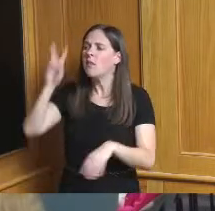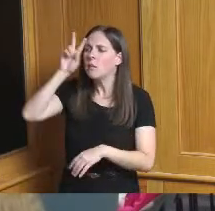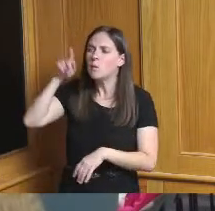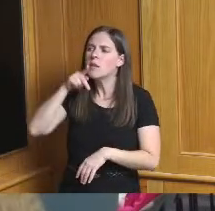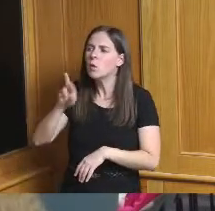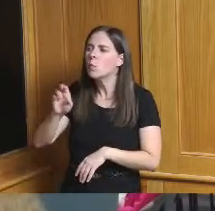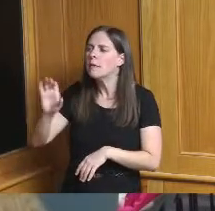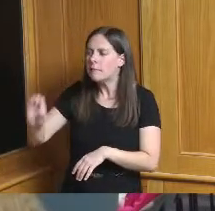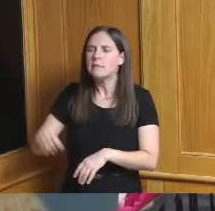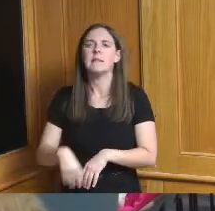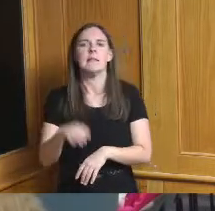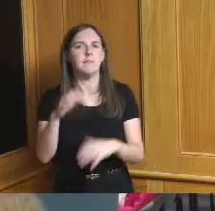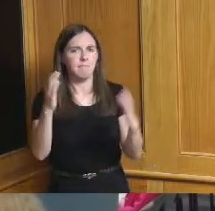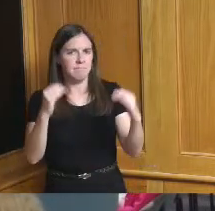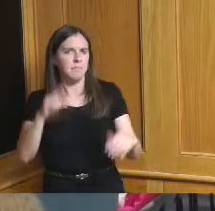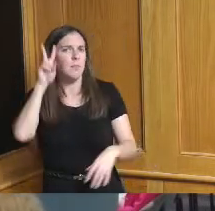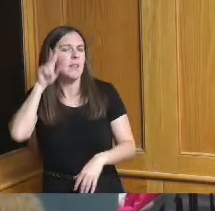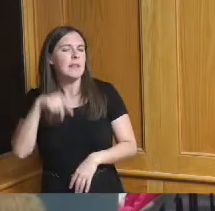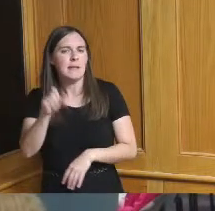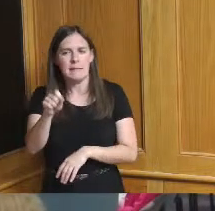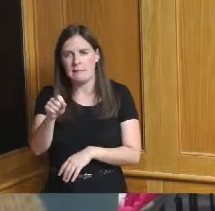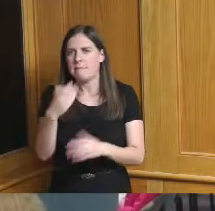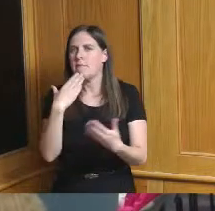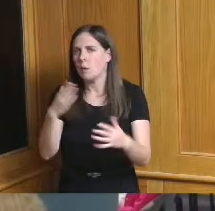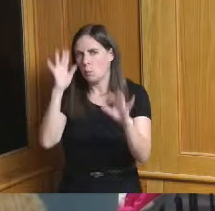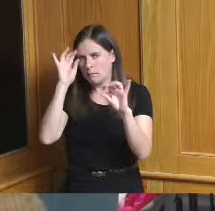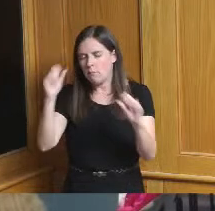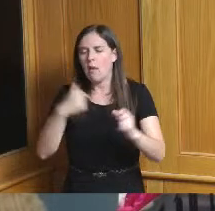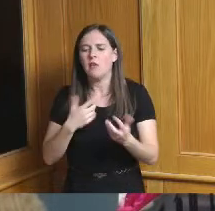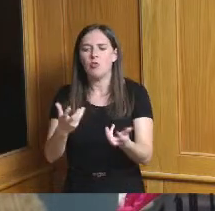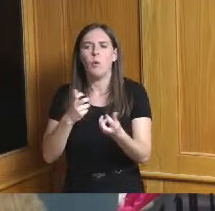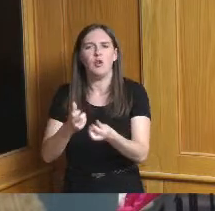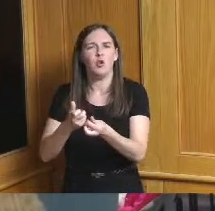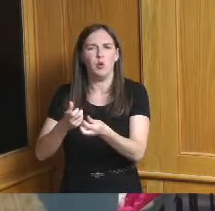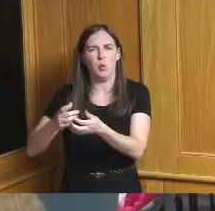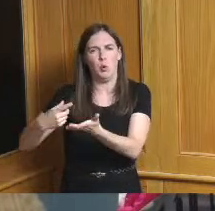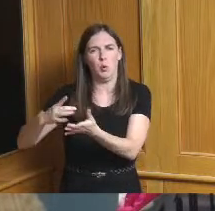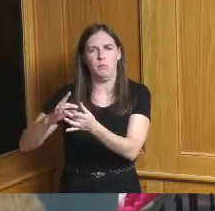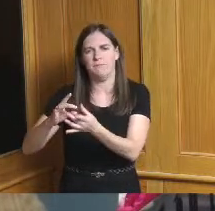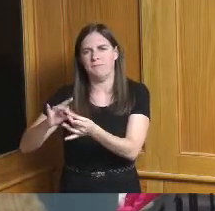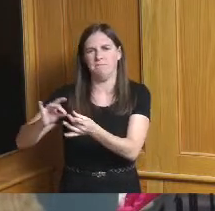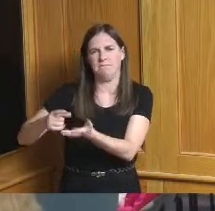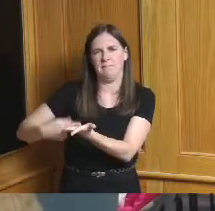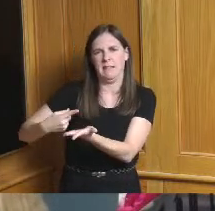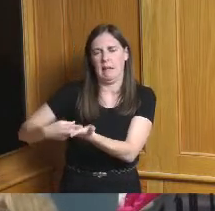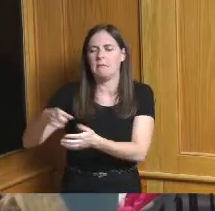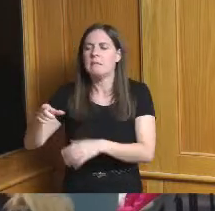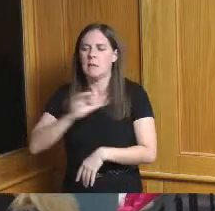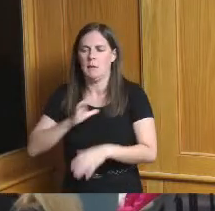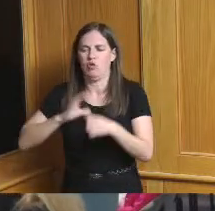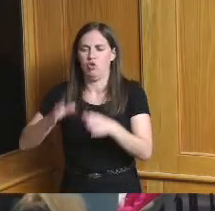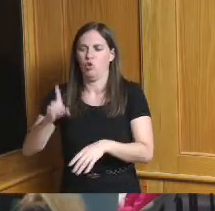I just wanted to follow back up on Commissioner Driehaus's point I think it was a a good point